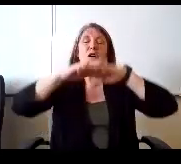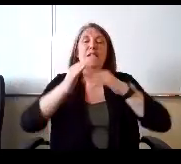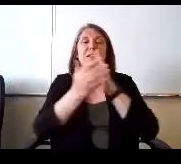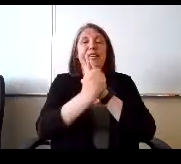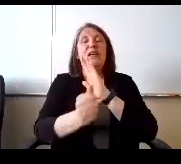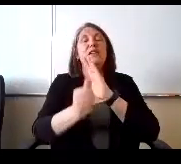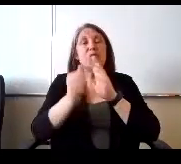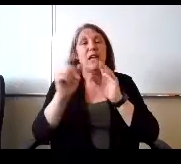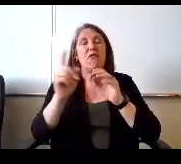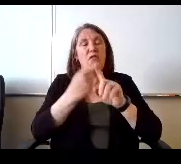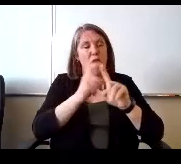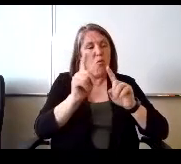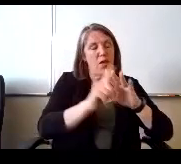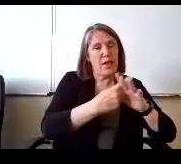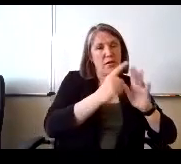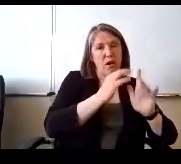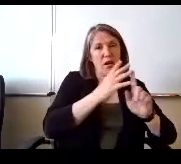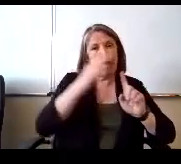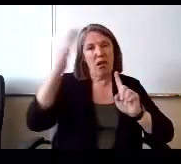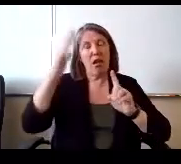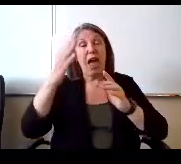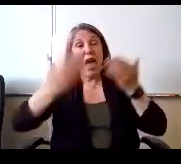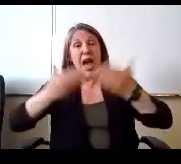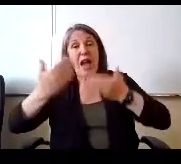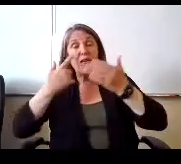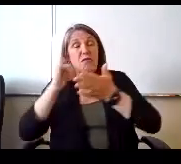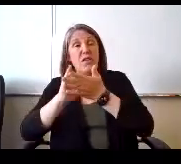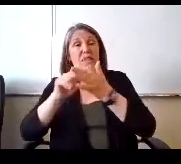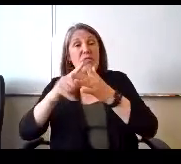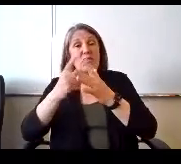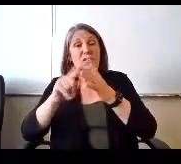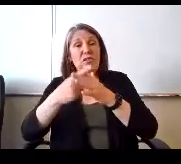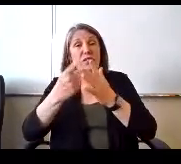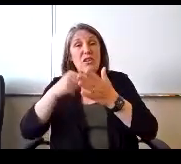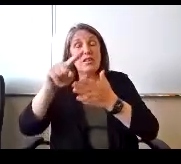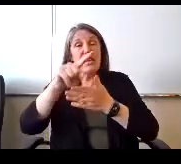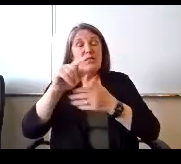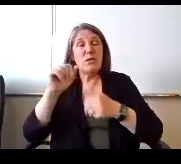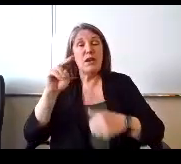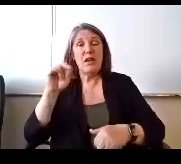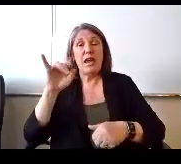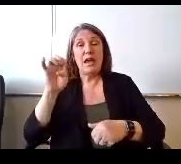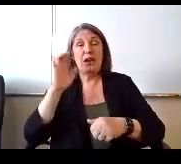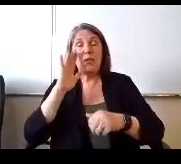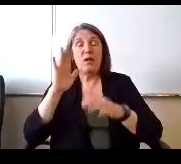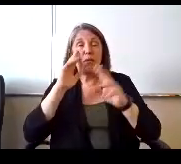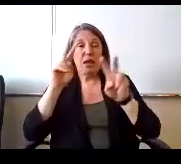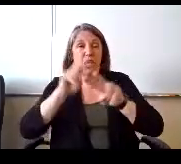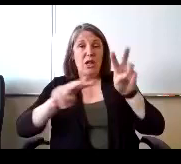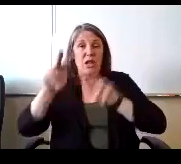From hiring for this starts next week so Andy is going to be looking at hiring teachers.